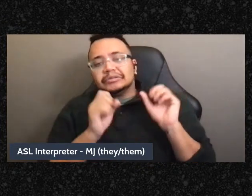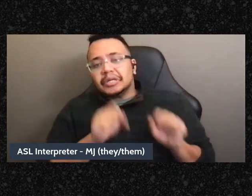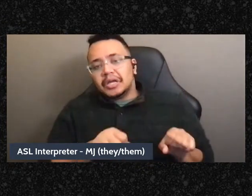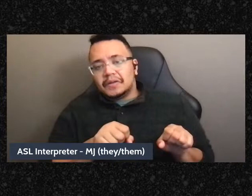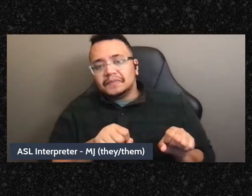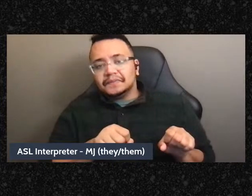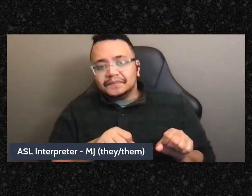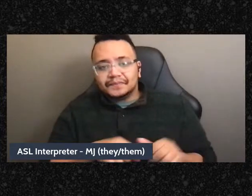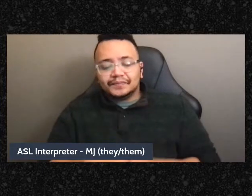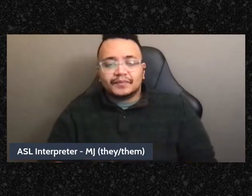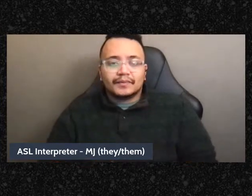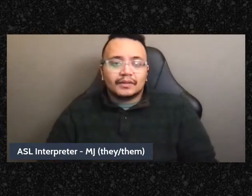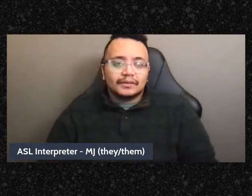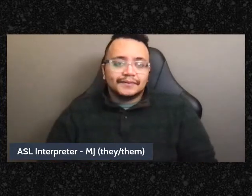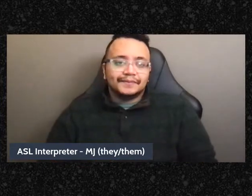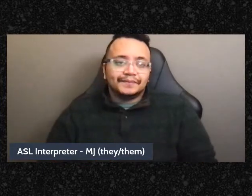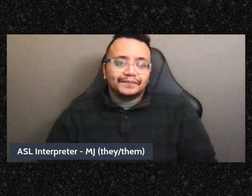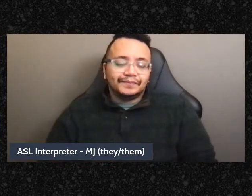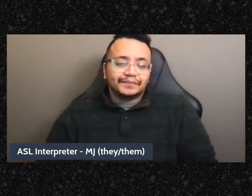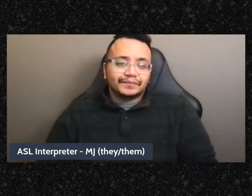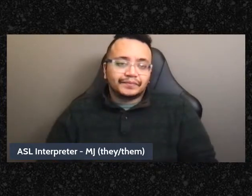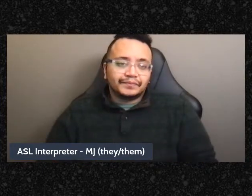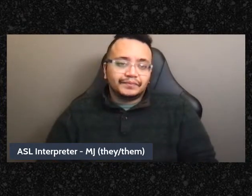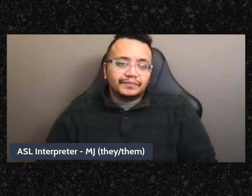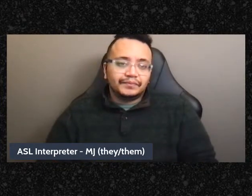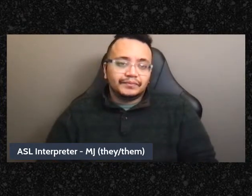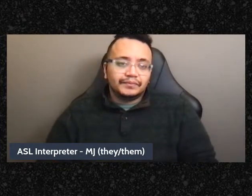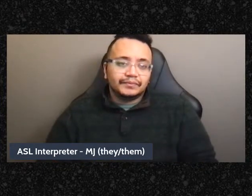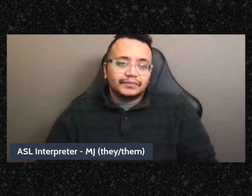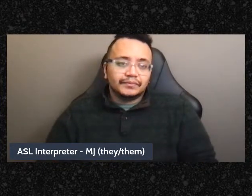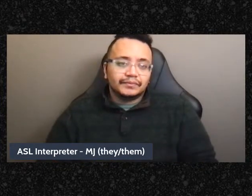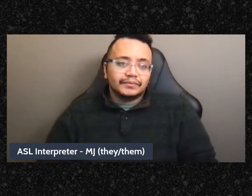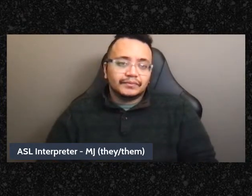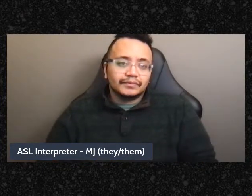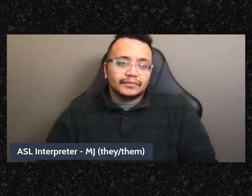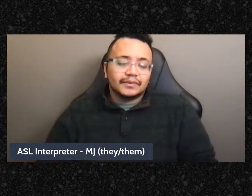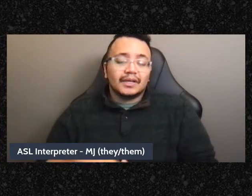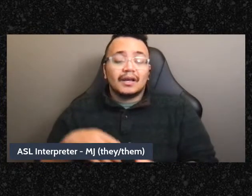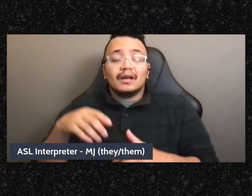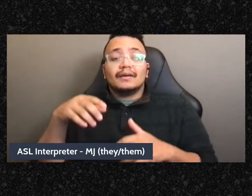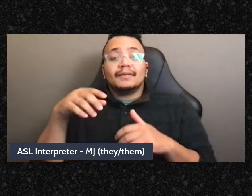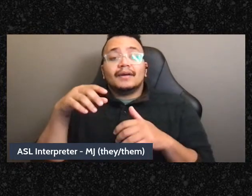that everyone is interested in that person's opinions and is like-wants to pull their wisdom